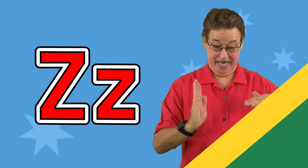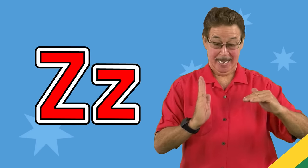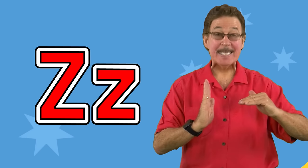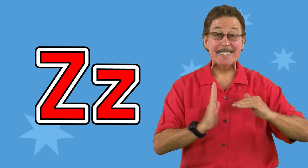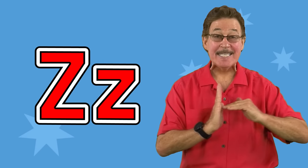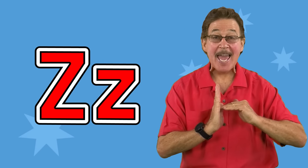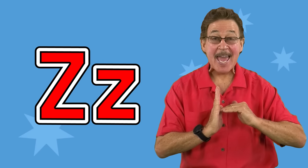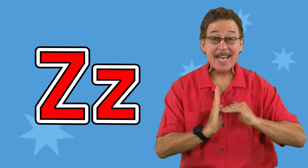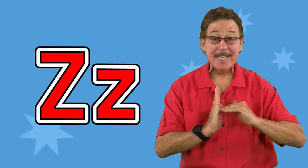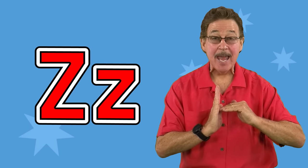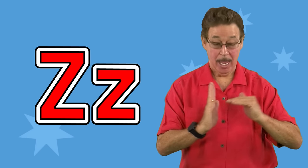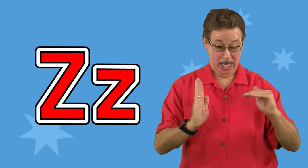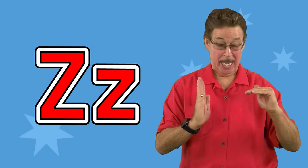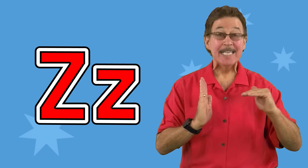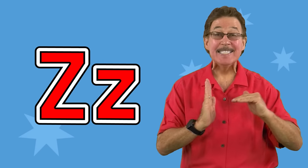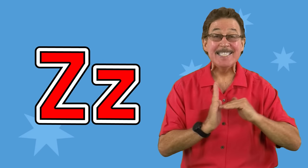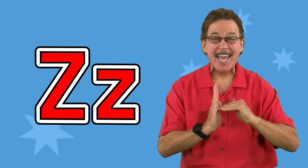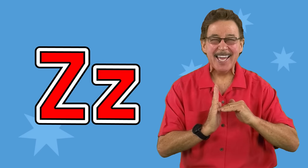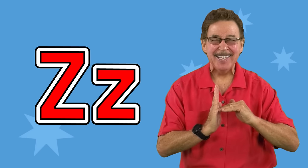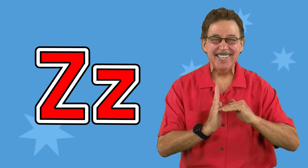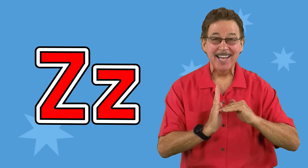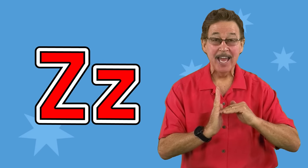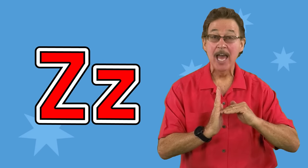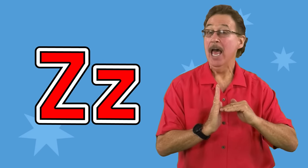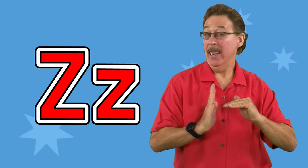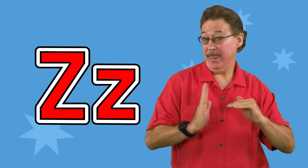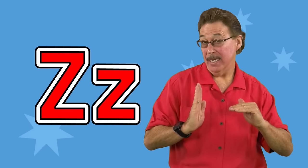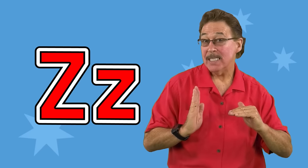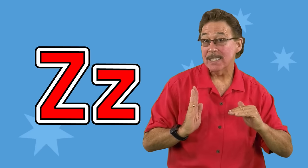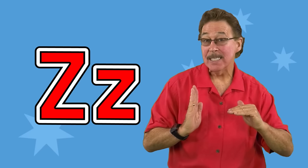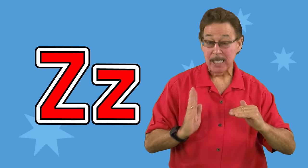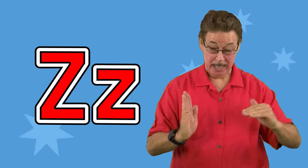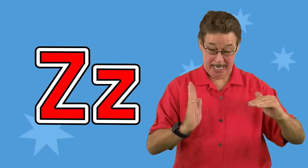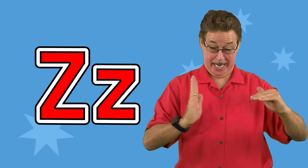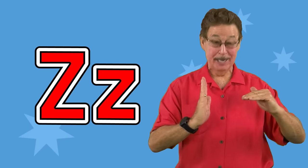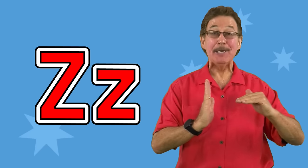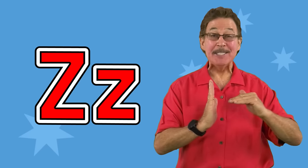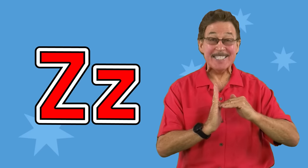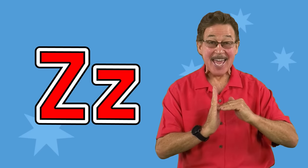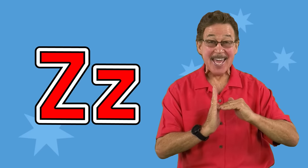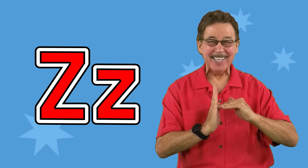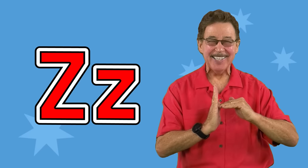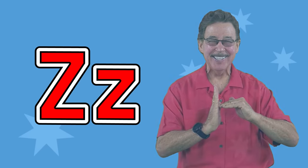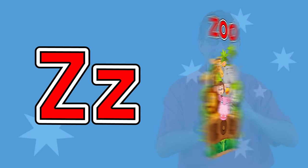Zed,zed, this is the letter zed